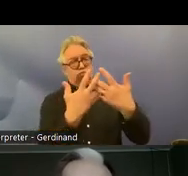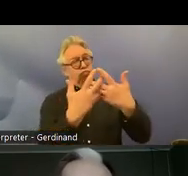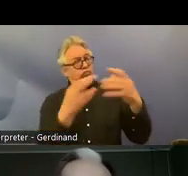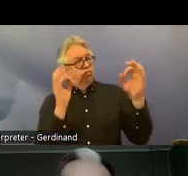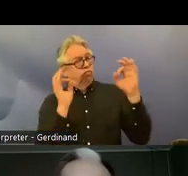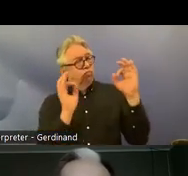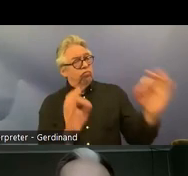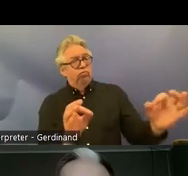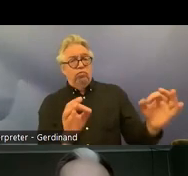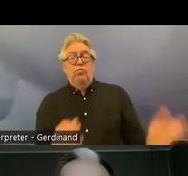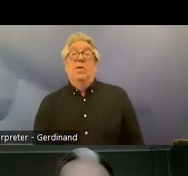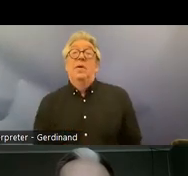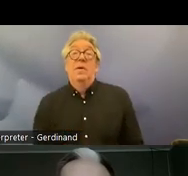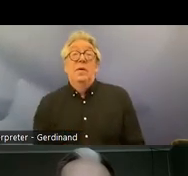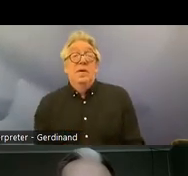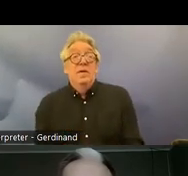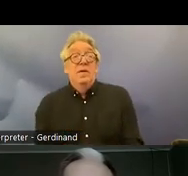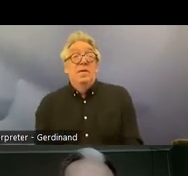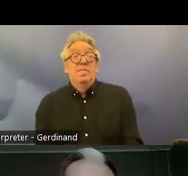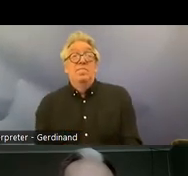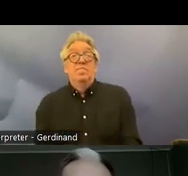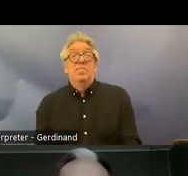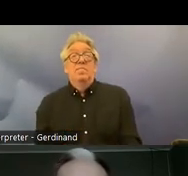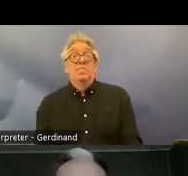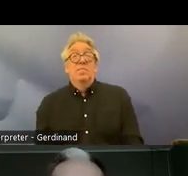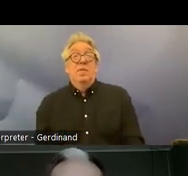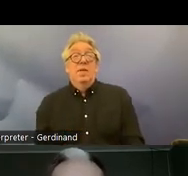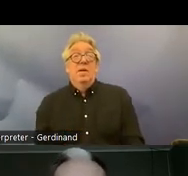legislation um and then you have a more active form of